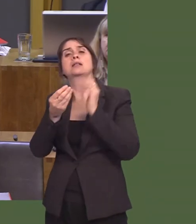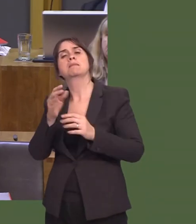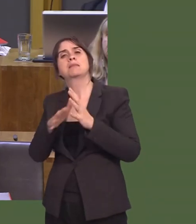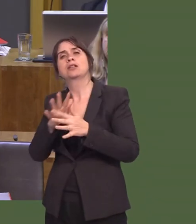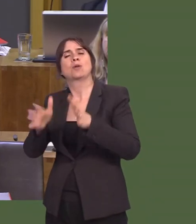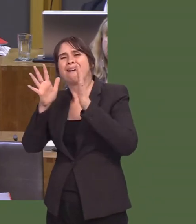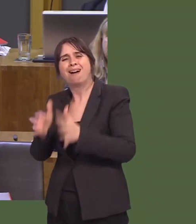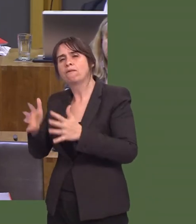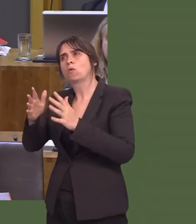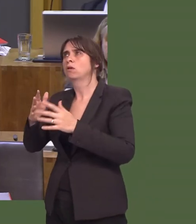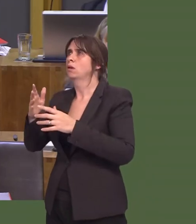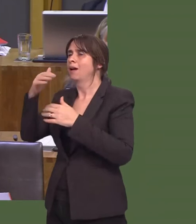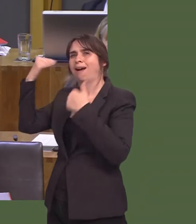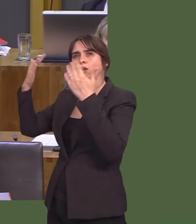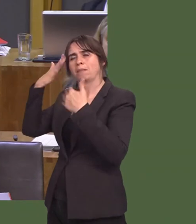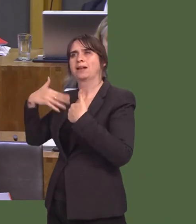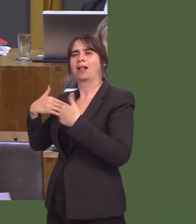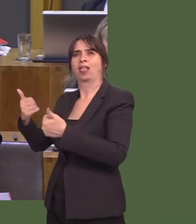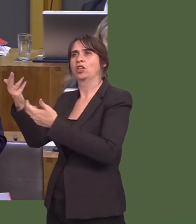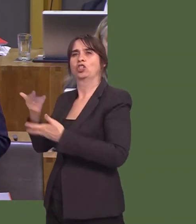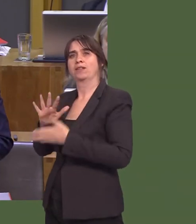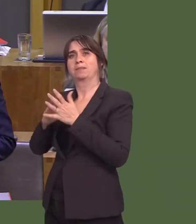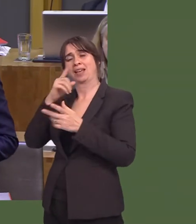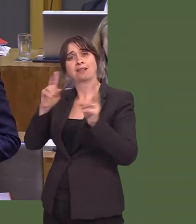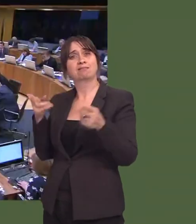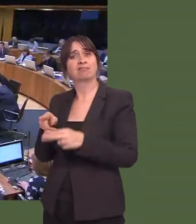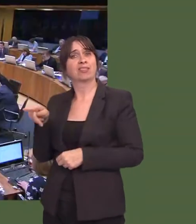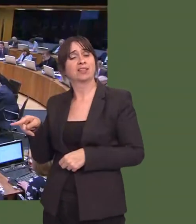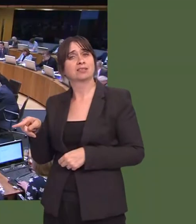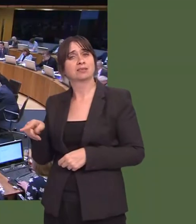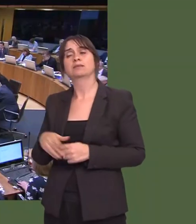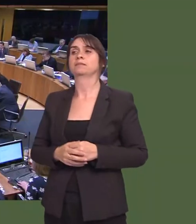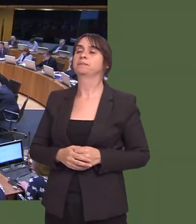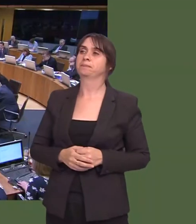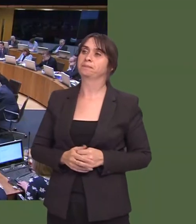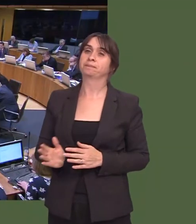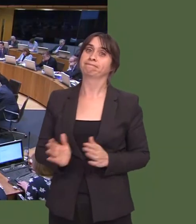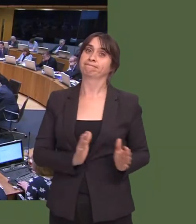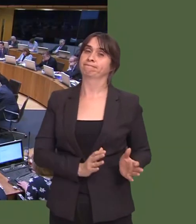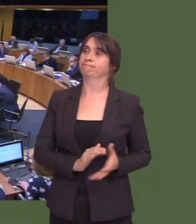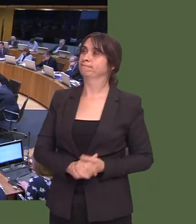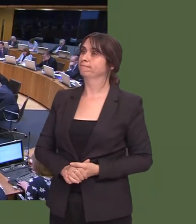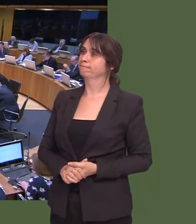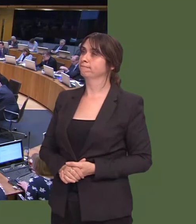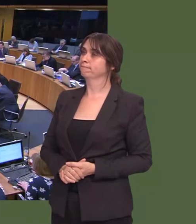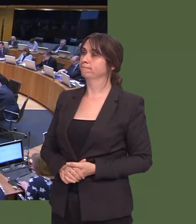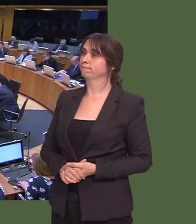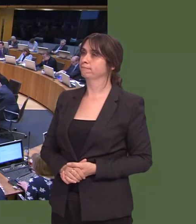health services in the future. Paul Davies: 8.